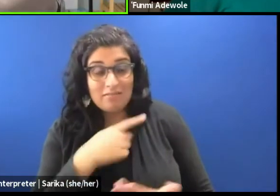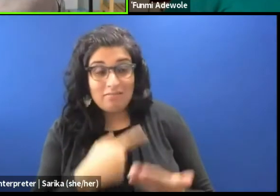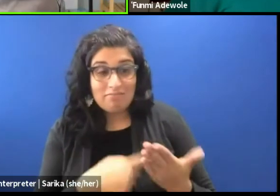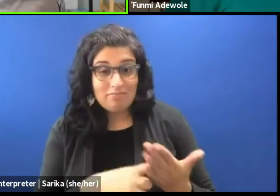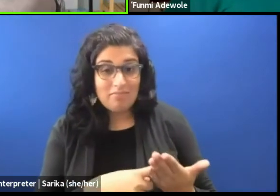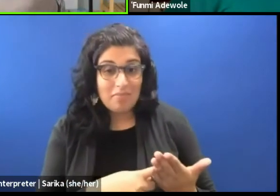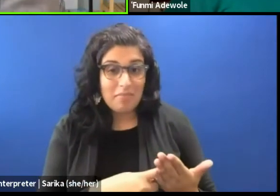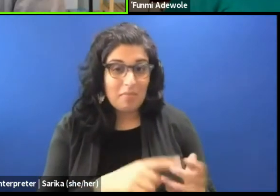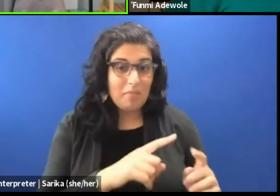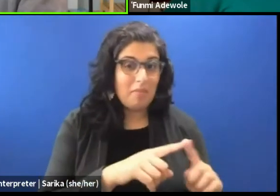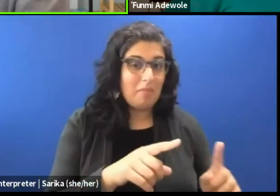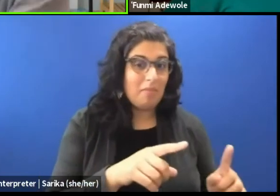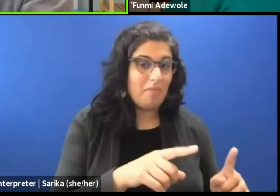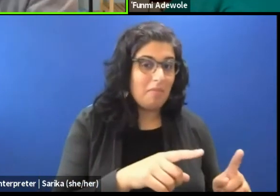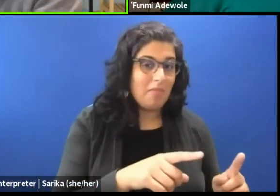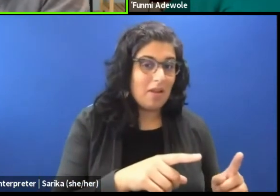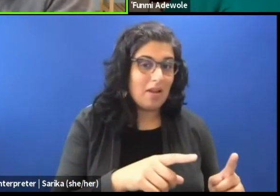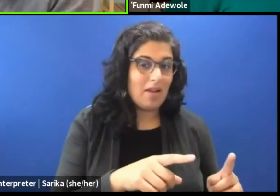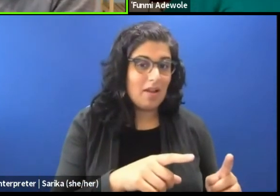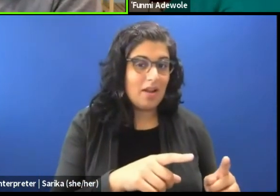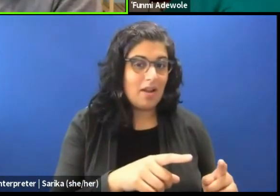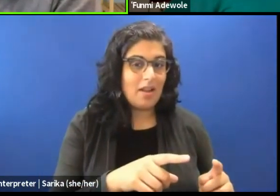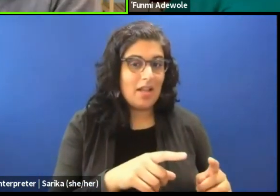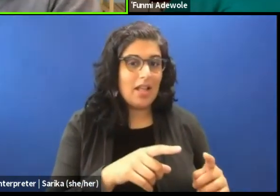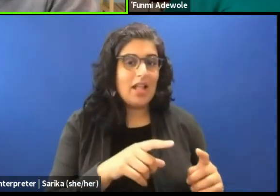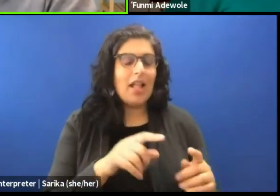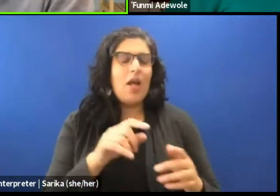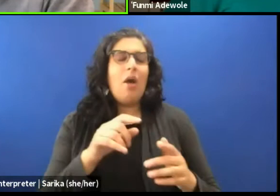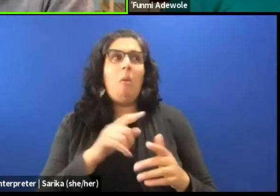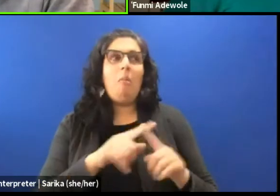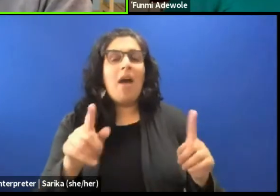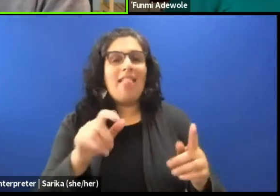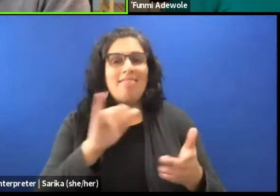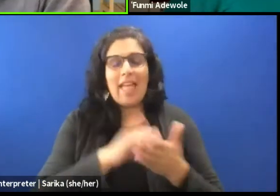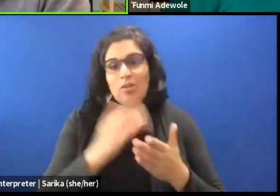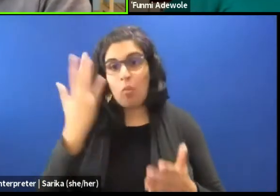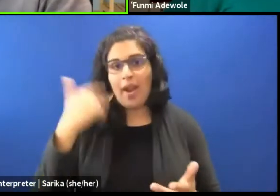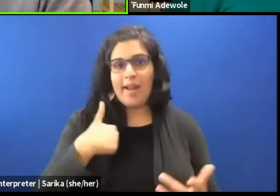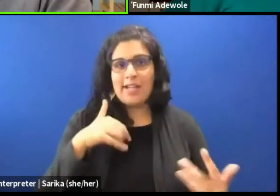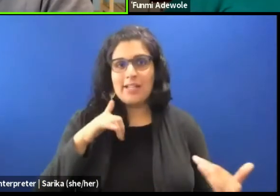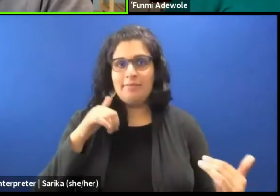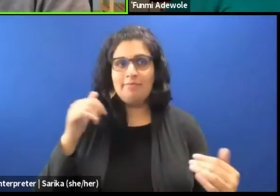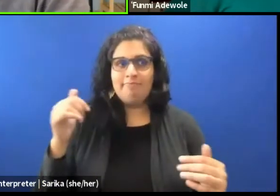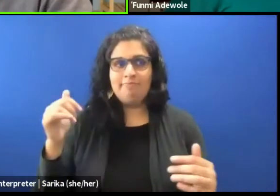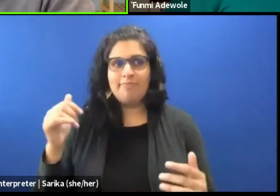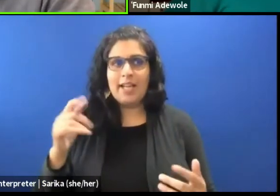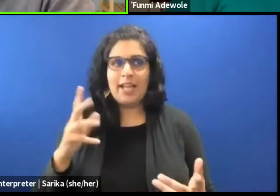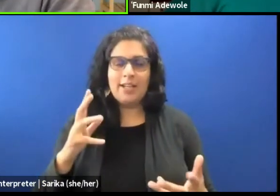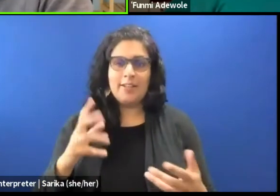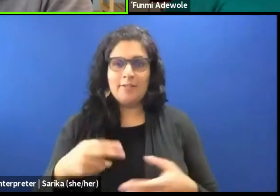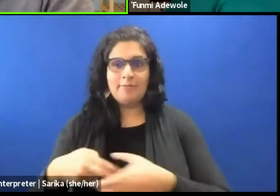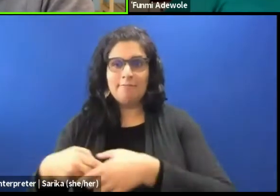why I am gravitating towards that. That to inspire and to create that space.